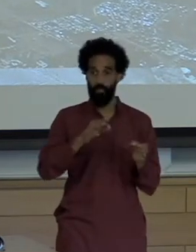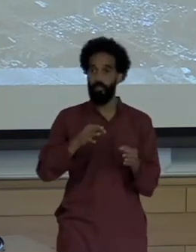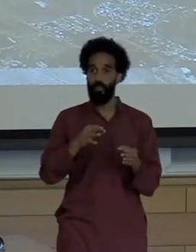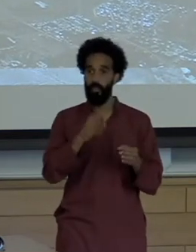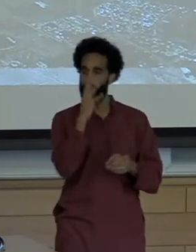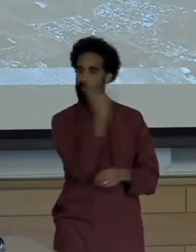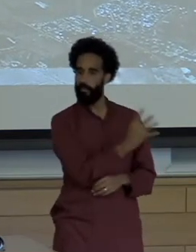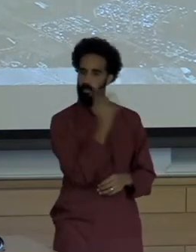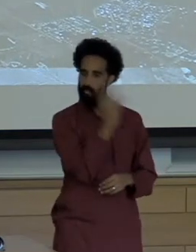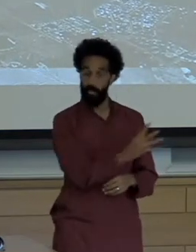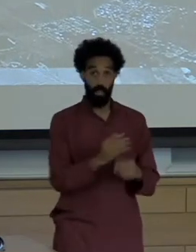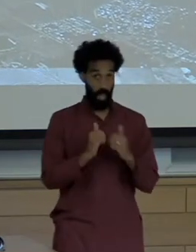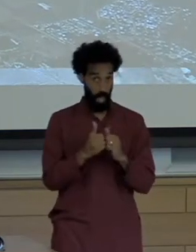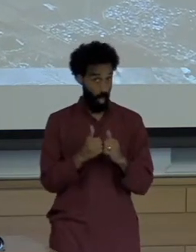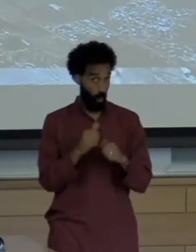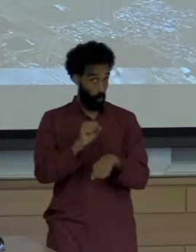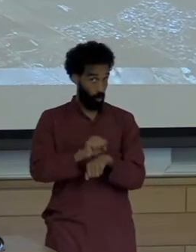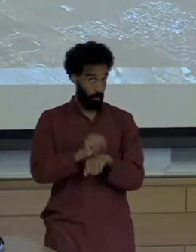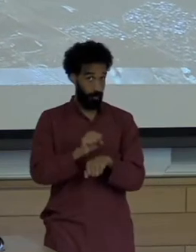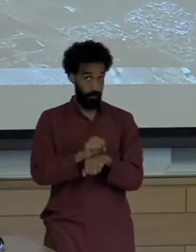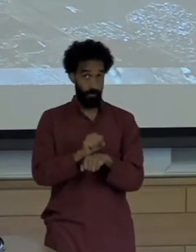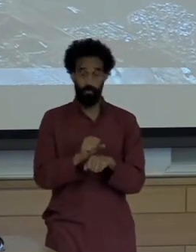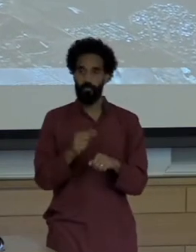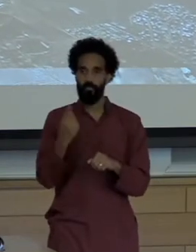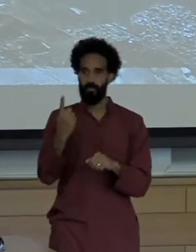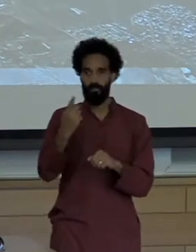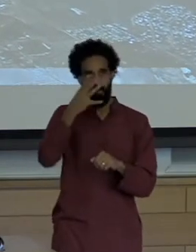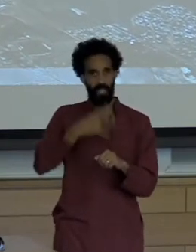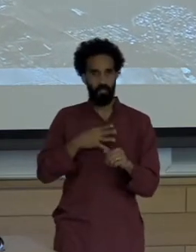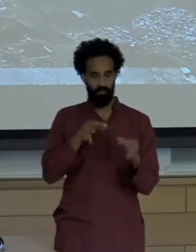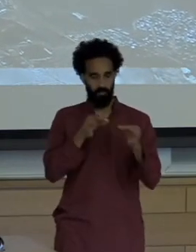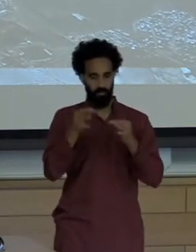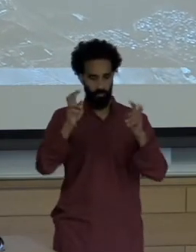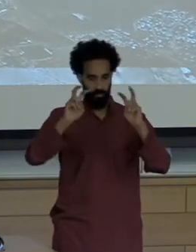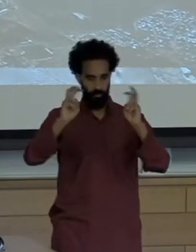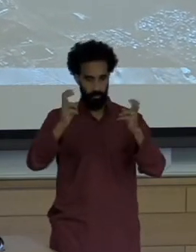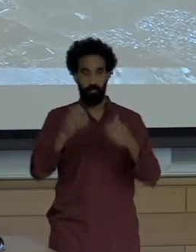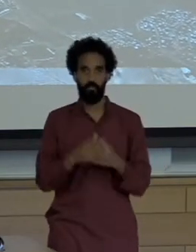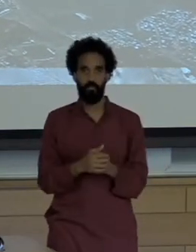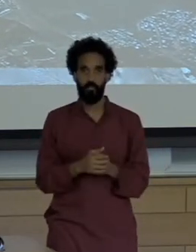He told me Quote "the view from the capital, is that the impact